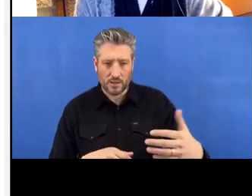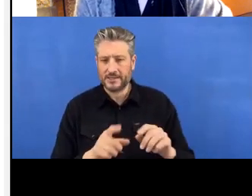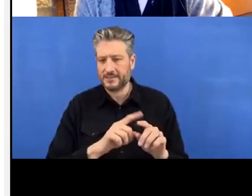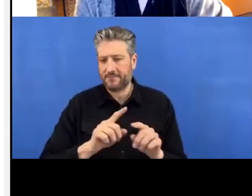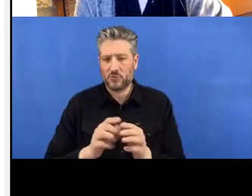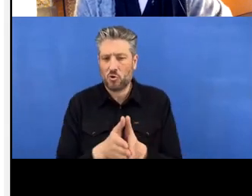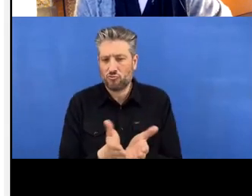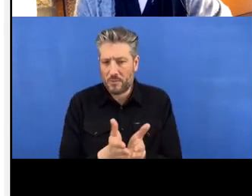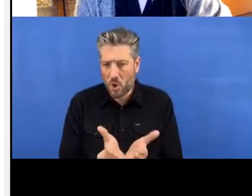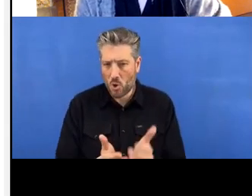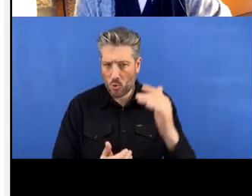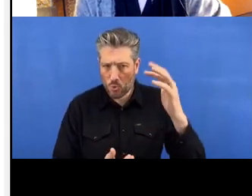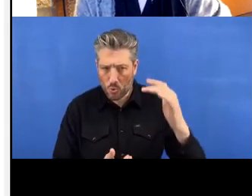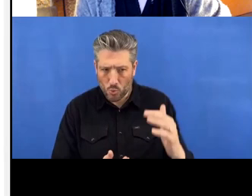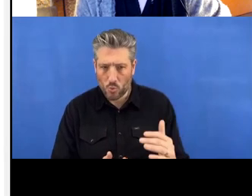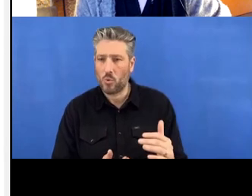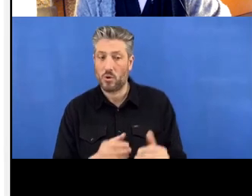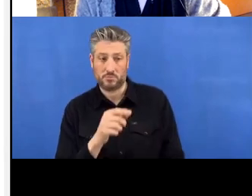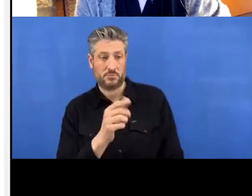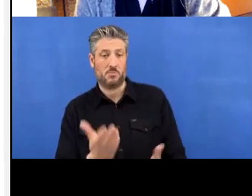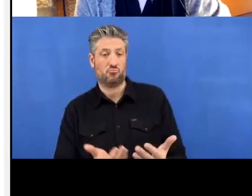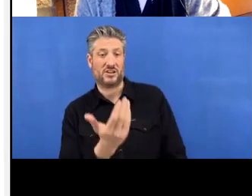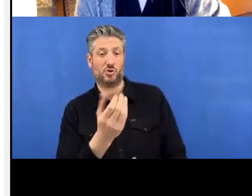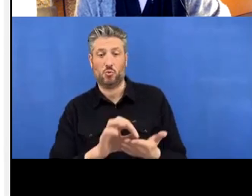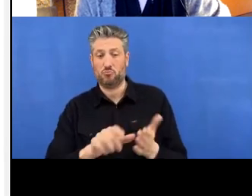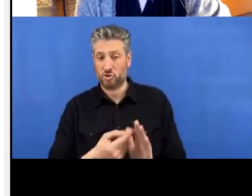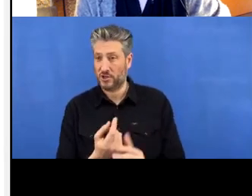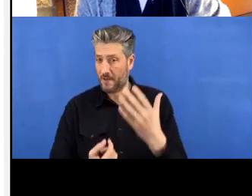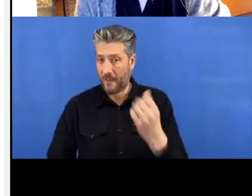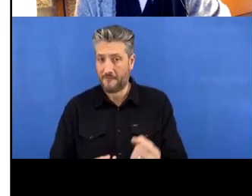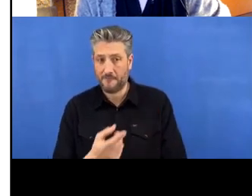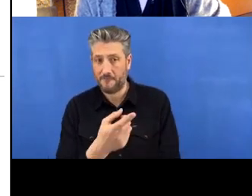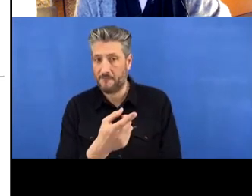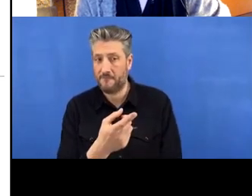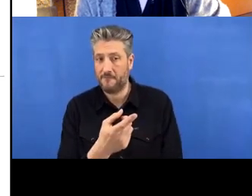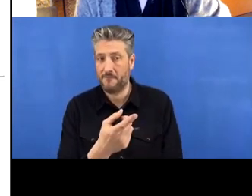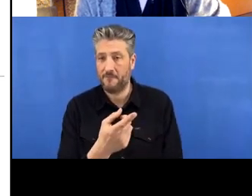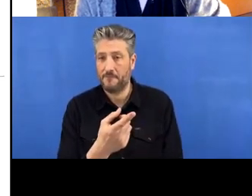So I can see that 'brand-new-project' has appeared.